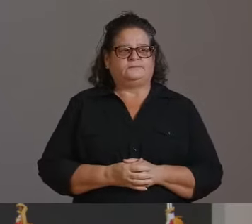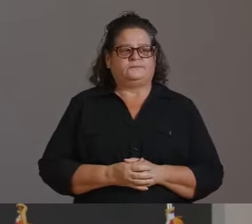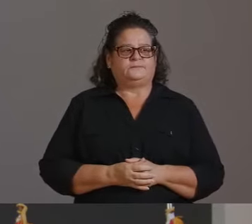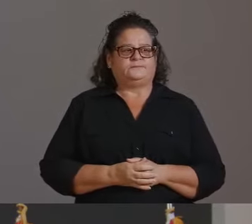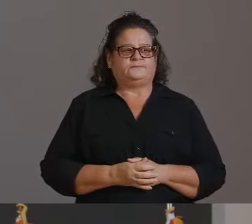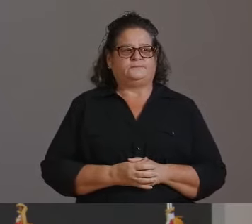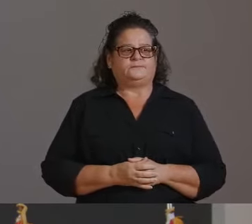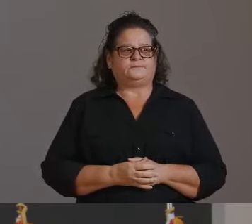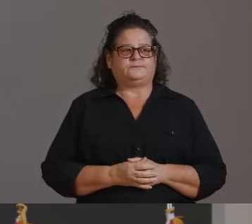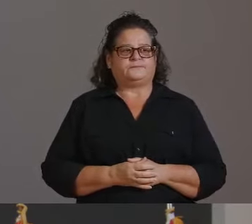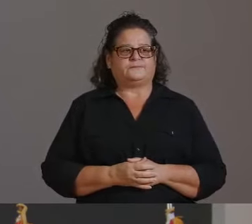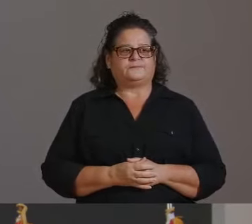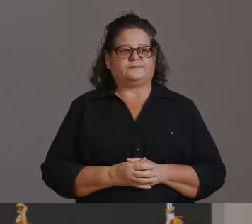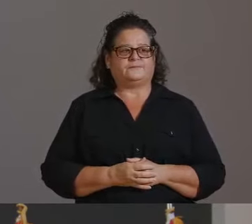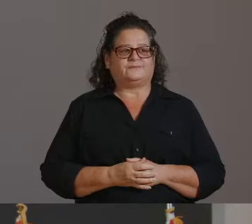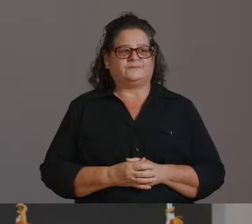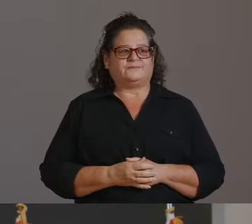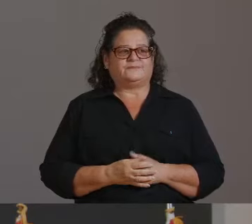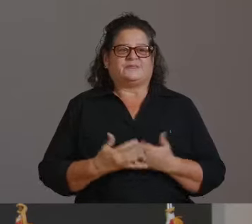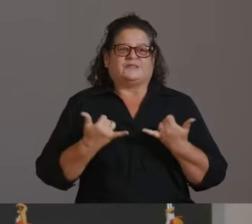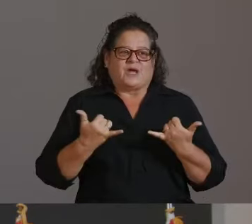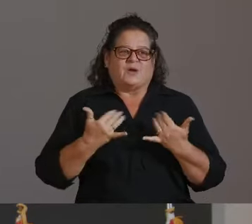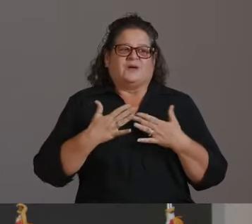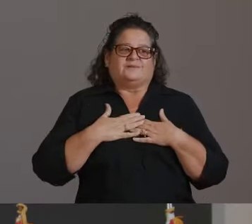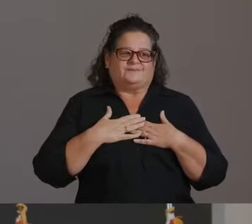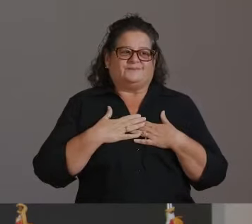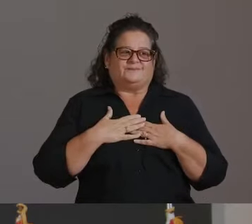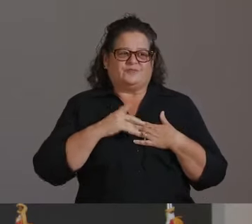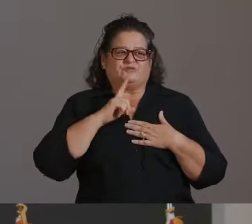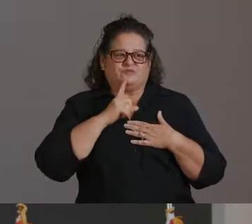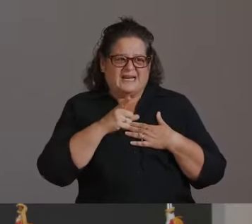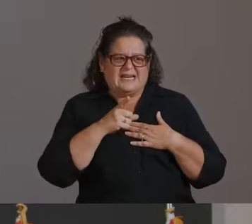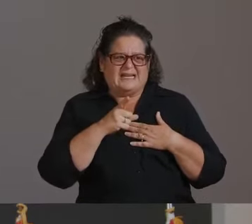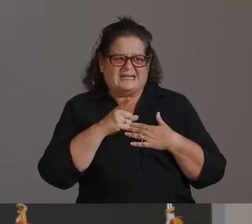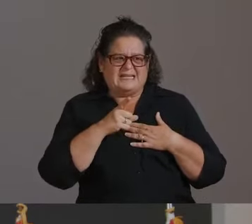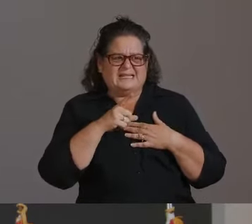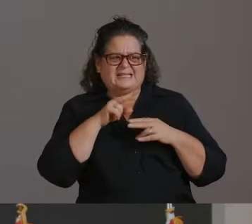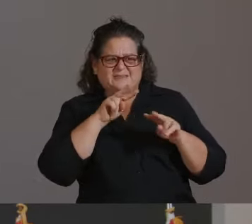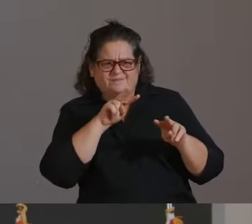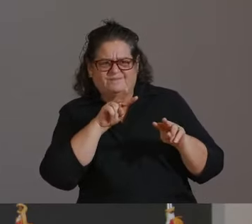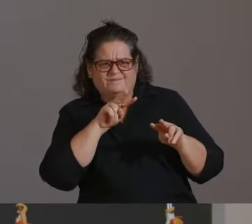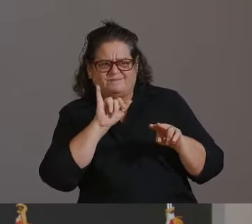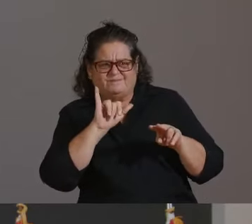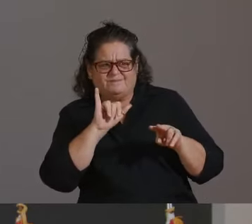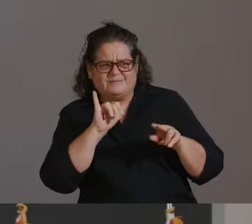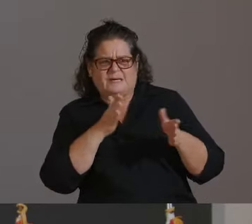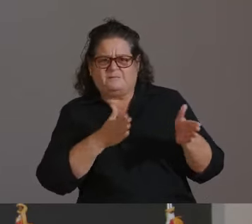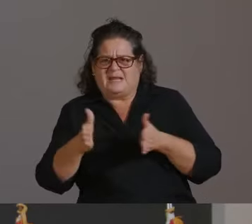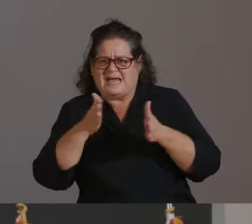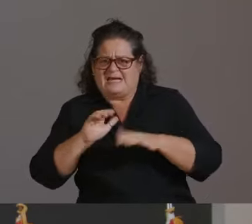SO IT'S VERY HEARTENING TO HEAR THE PLANS THAT THE GOVERNOR HAS ANNOUNCED AND DR. CHRIST.